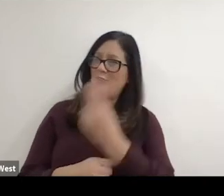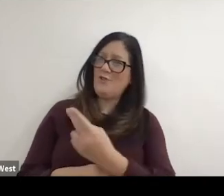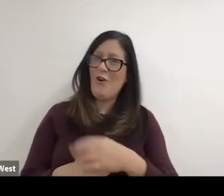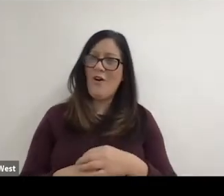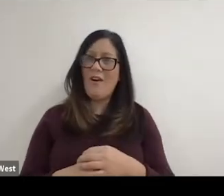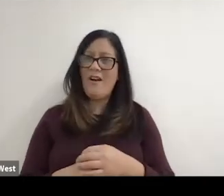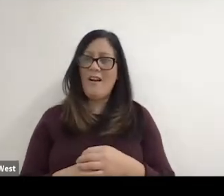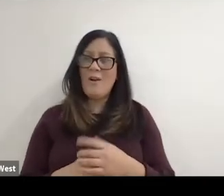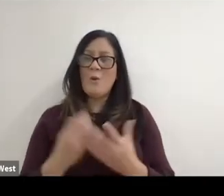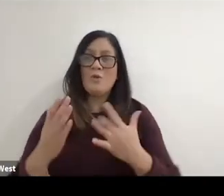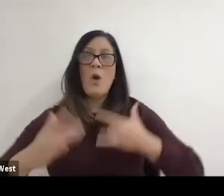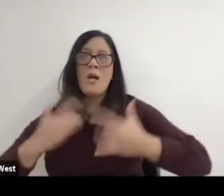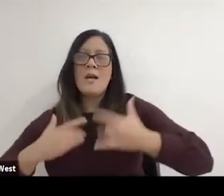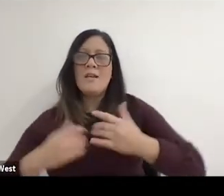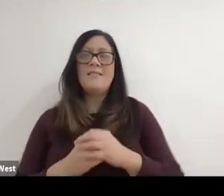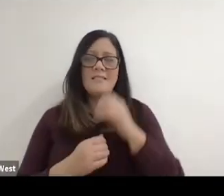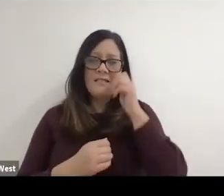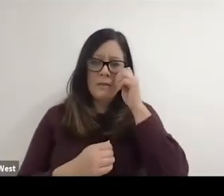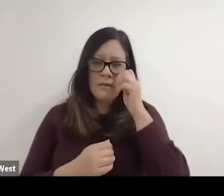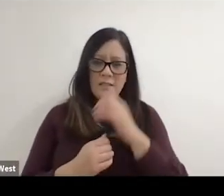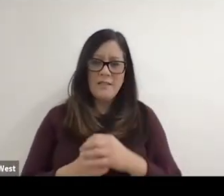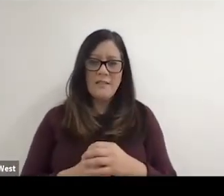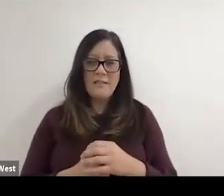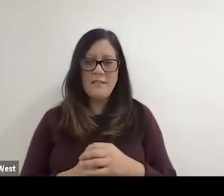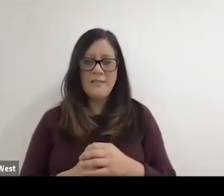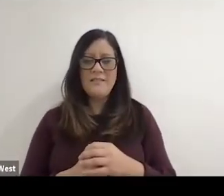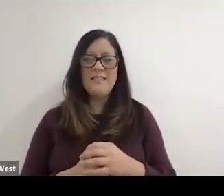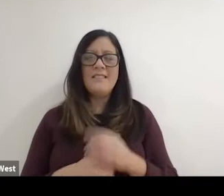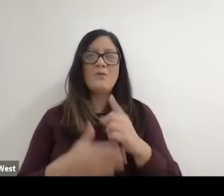you were you were so fired up and so building on what Anjali said.